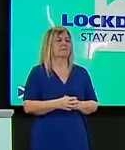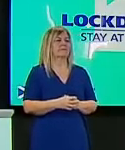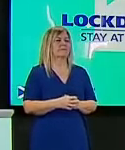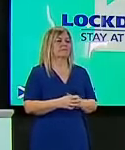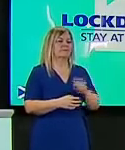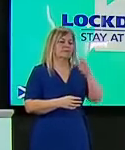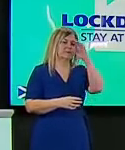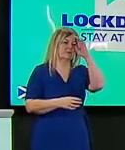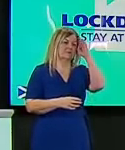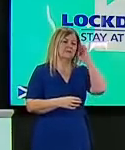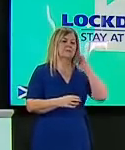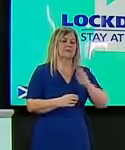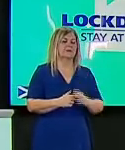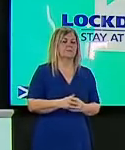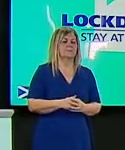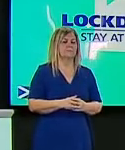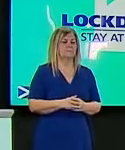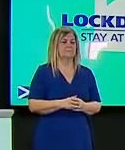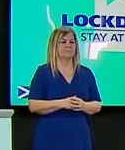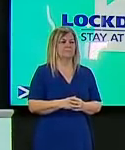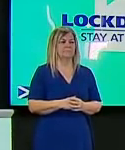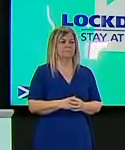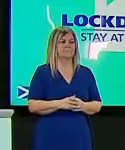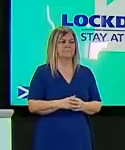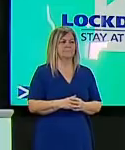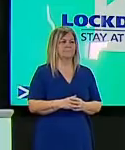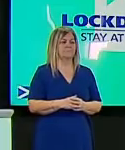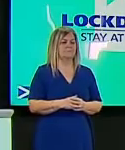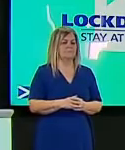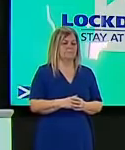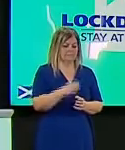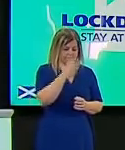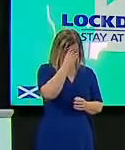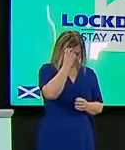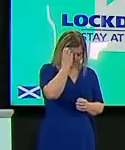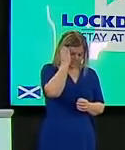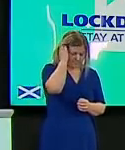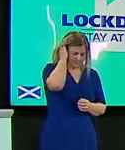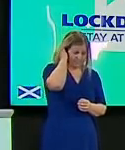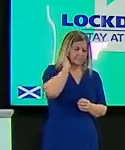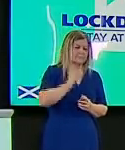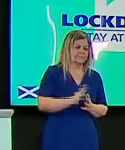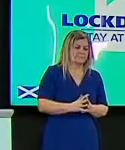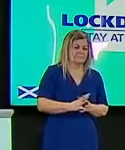thank you both um just to follow up on mark's question uh the number of people in hospital